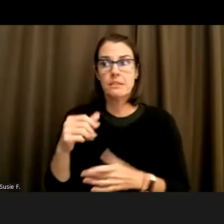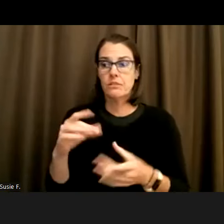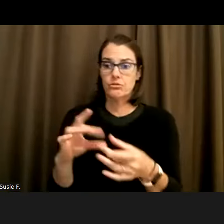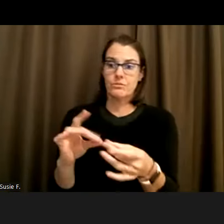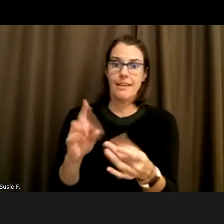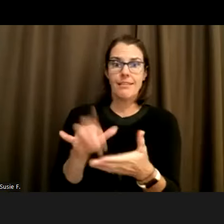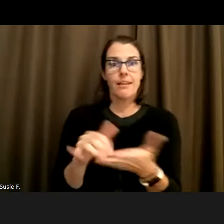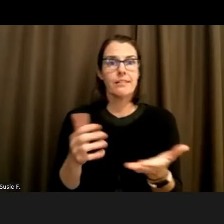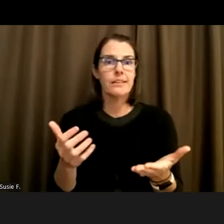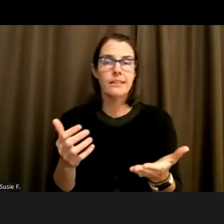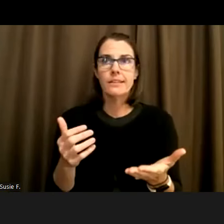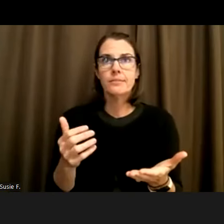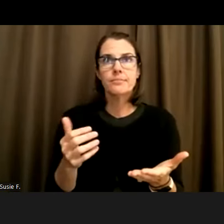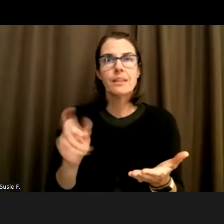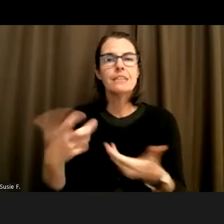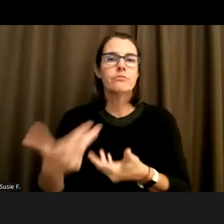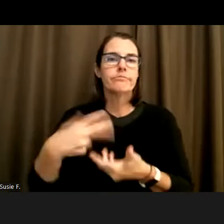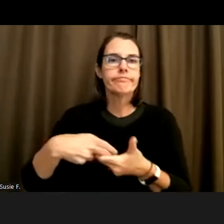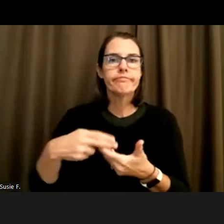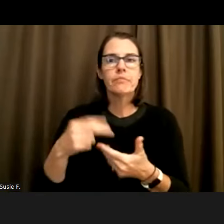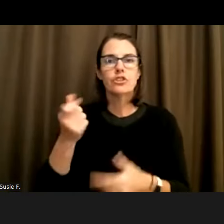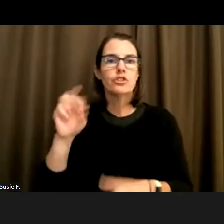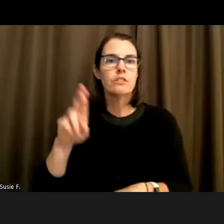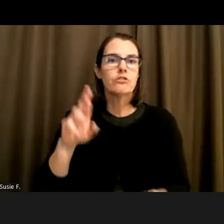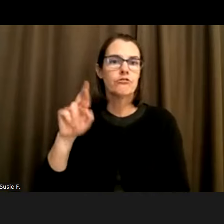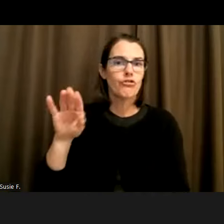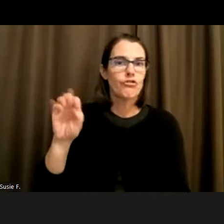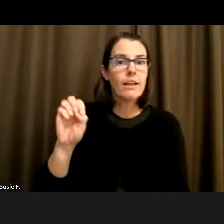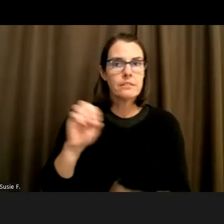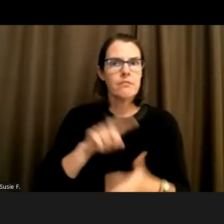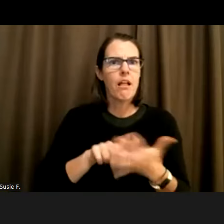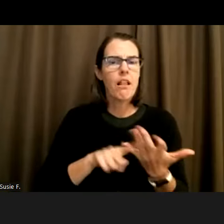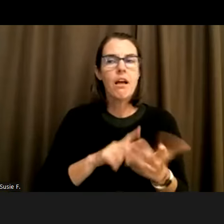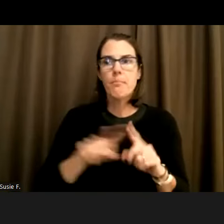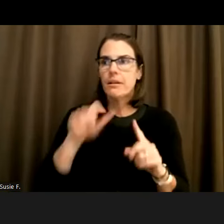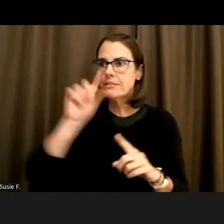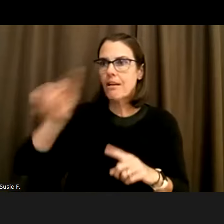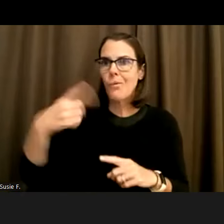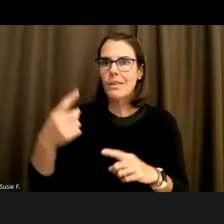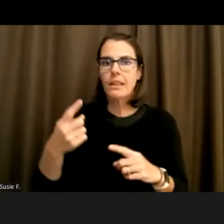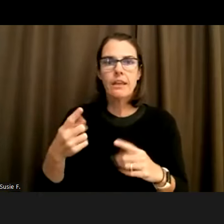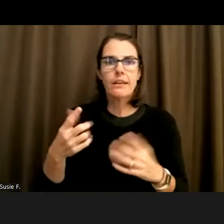to like bring in like gender and like race and other things, but to really. See how it's not just like an interlapping like experience,